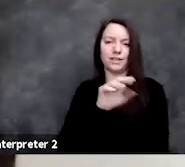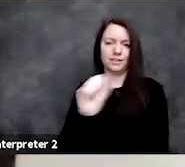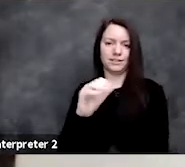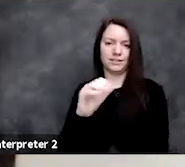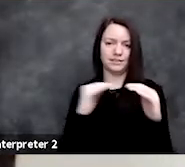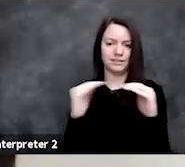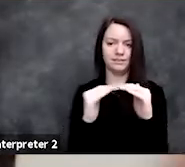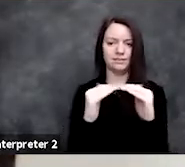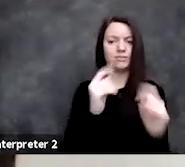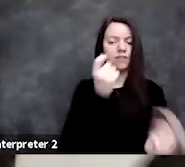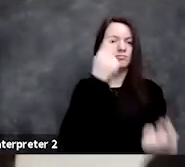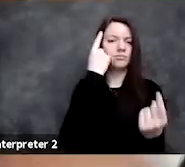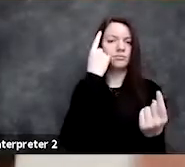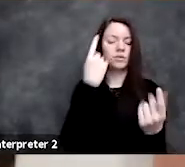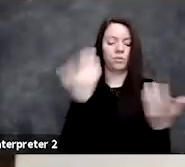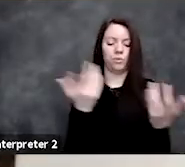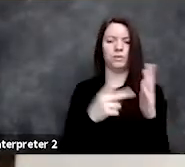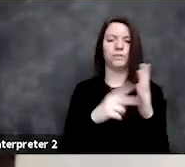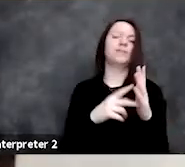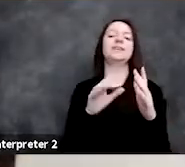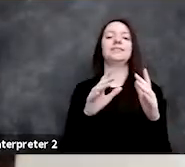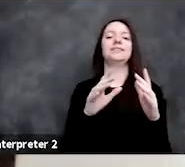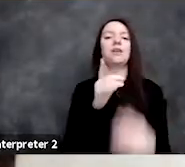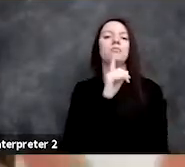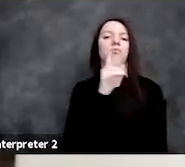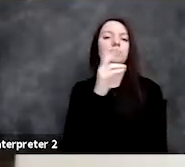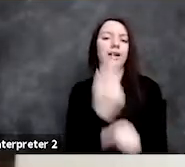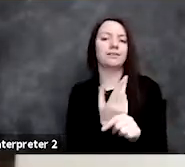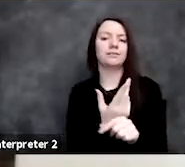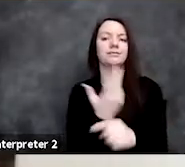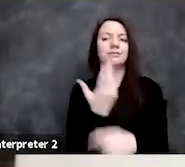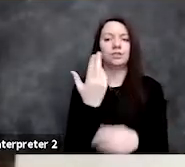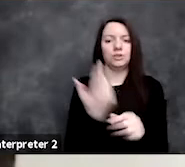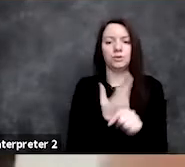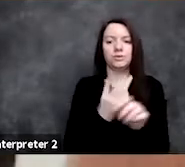how we define practical, pragmatic fairness